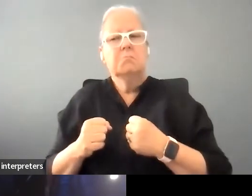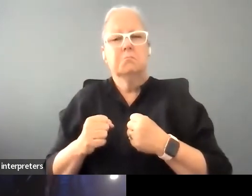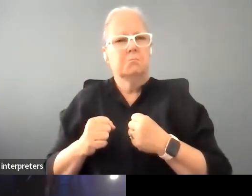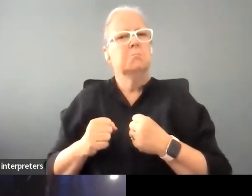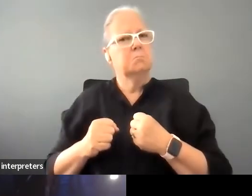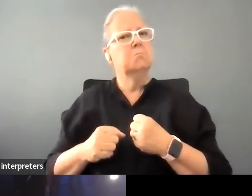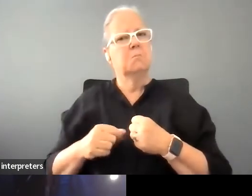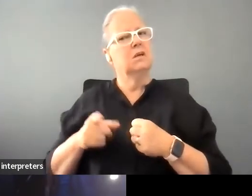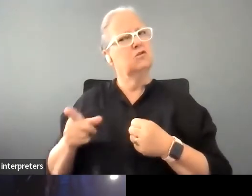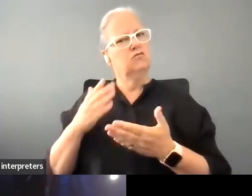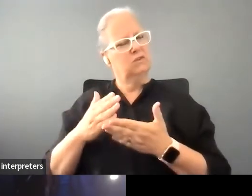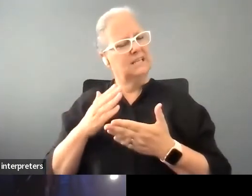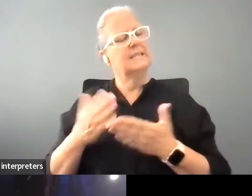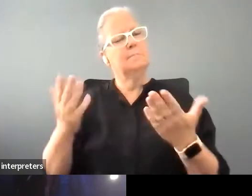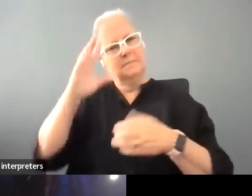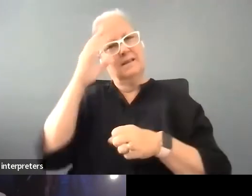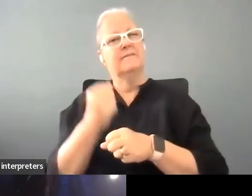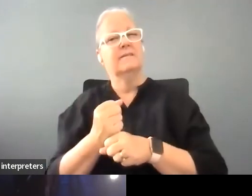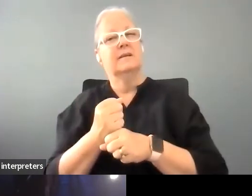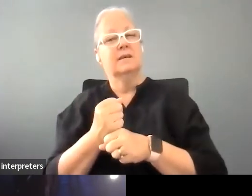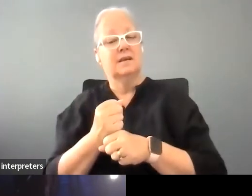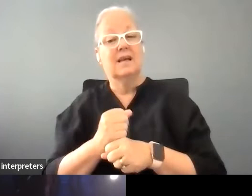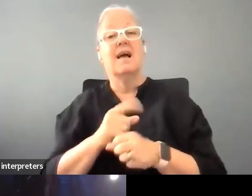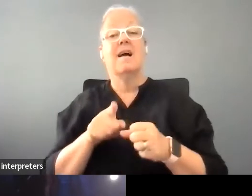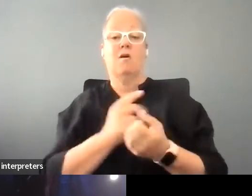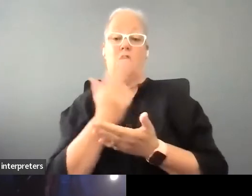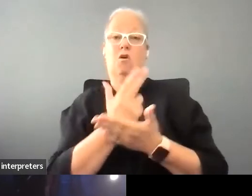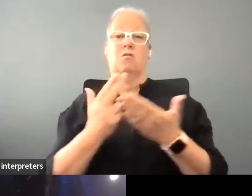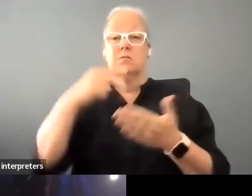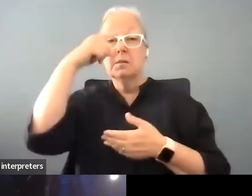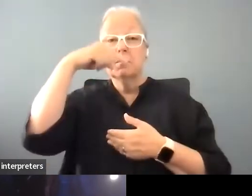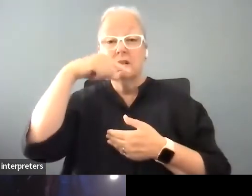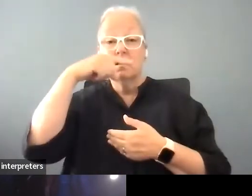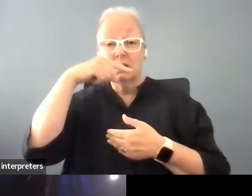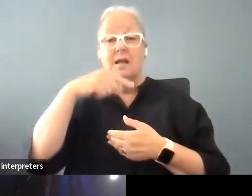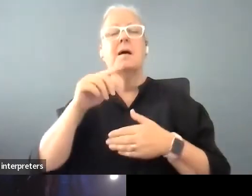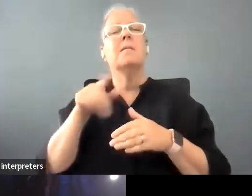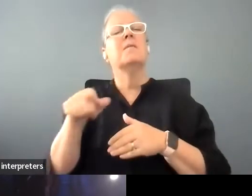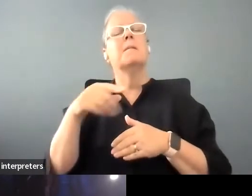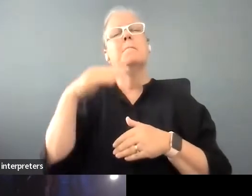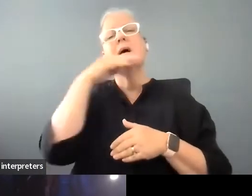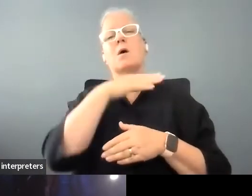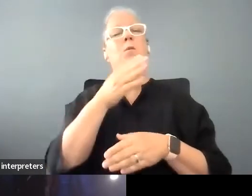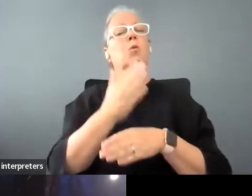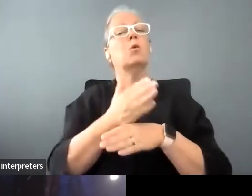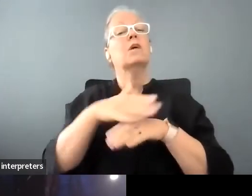artists being given, in terms of Melbourne Workers Centre, absolutely about being paid properly